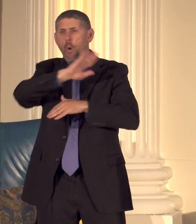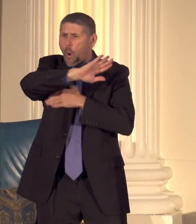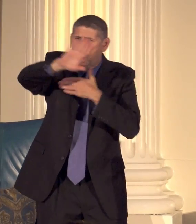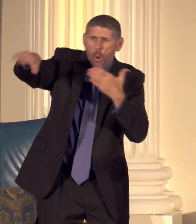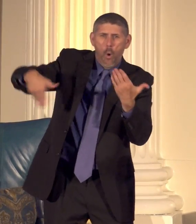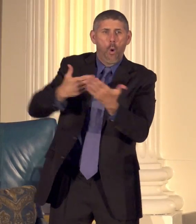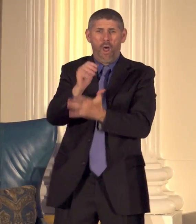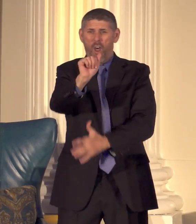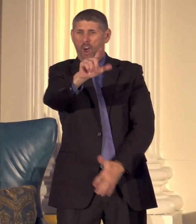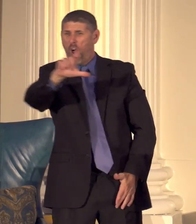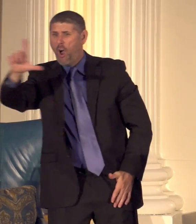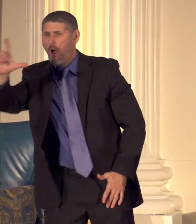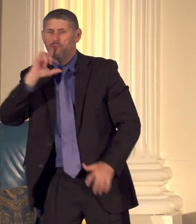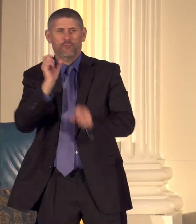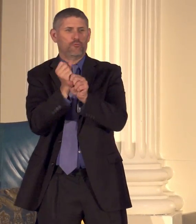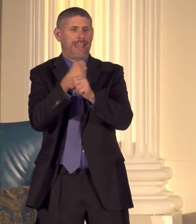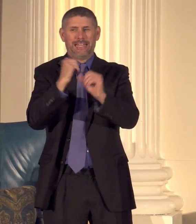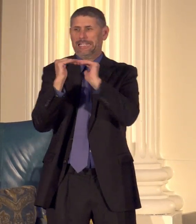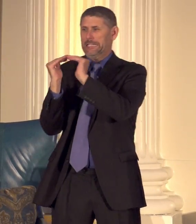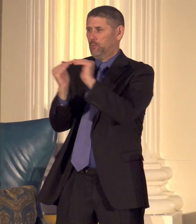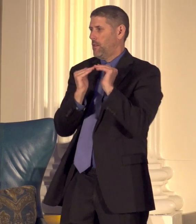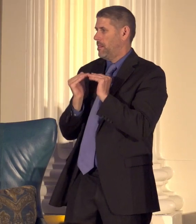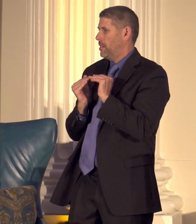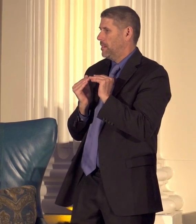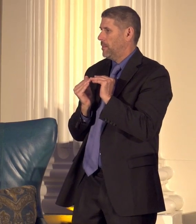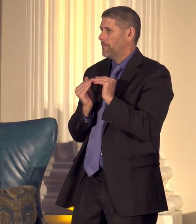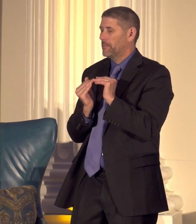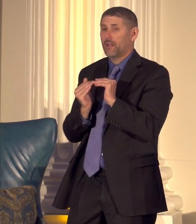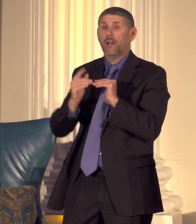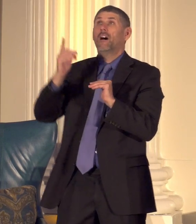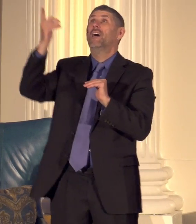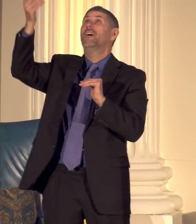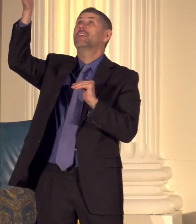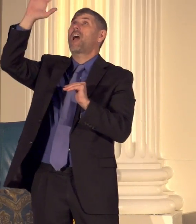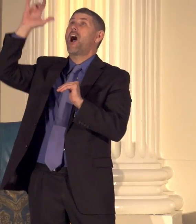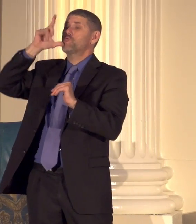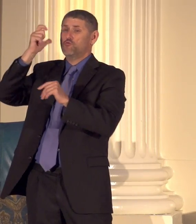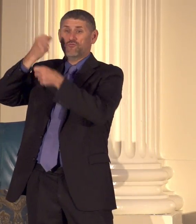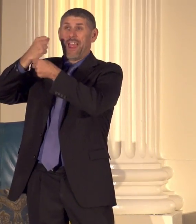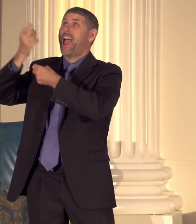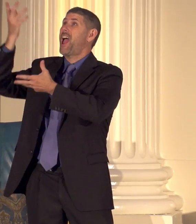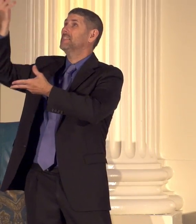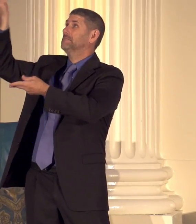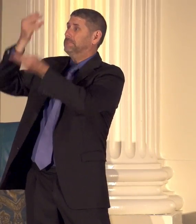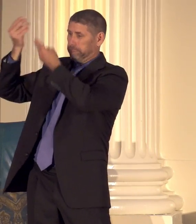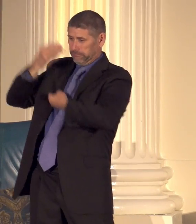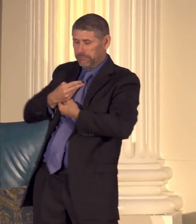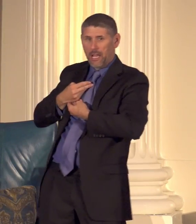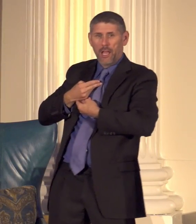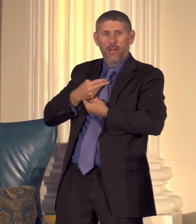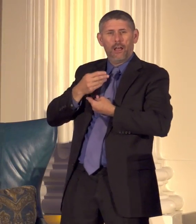equal that we are endowed by our creator with certain inalienable rights the